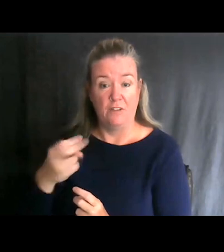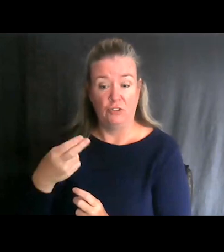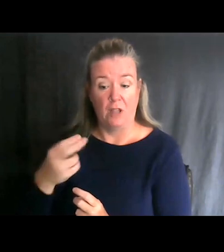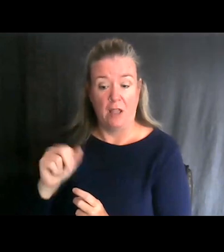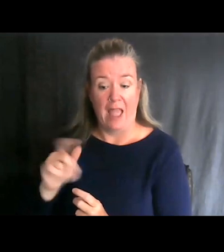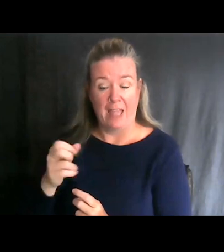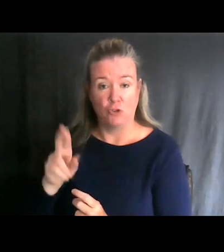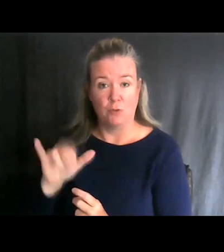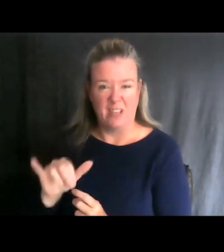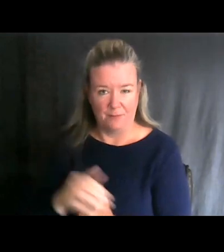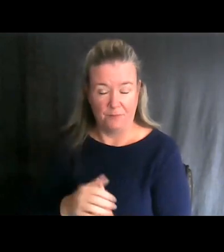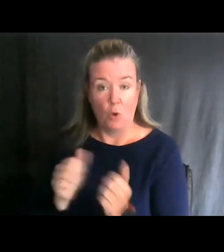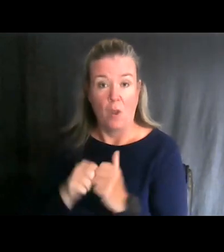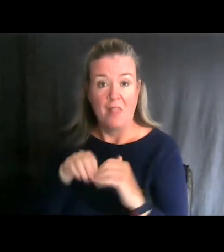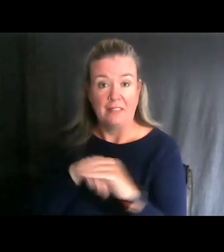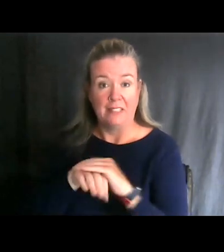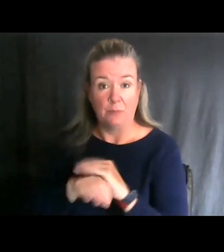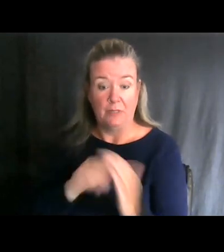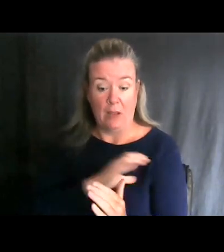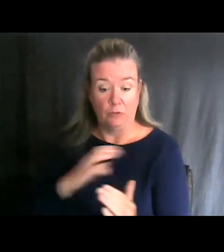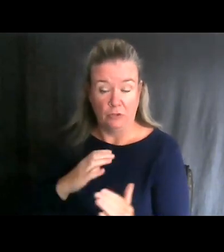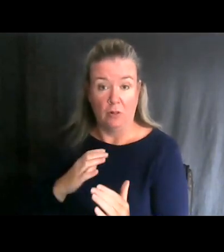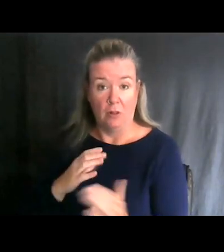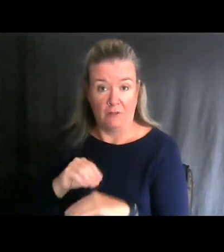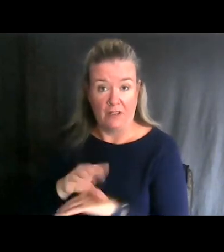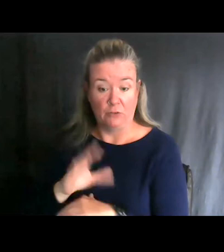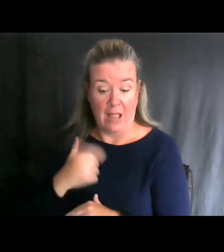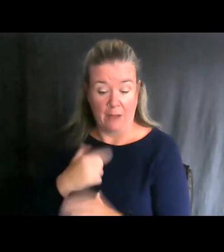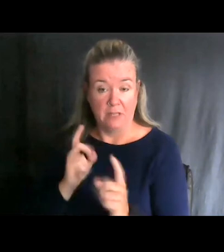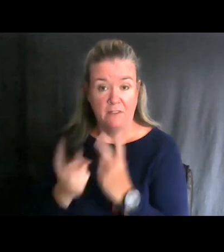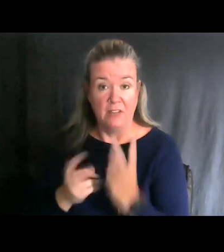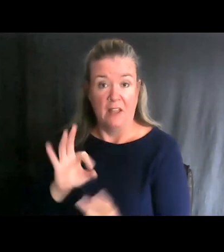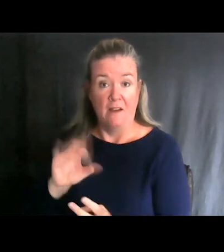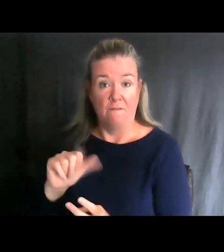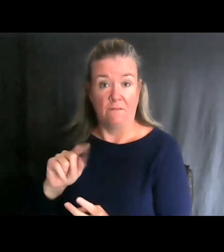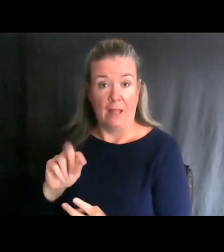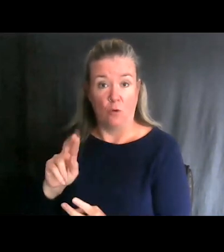the Accessibility Advisory Council I was also able to visit the Platte River Fish Hatchery